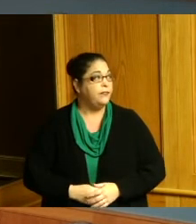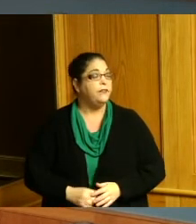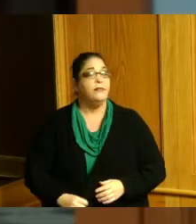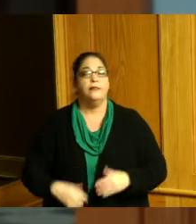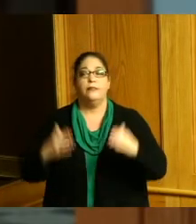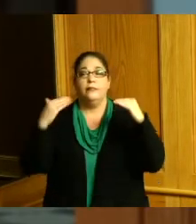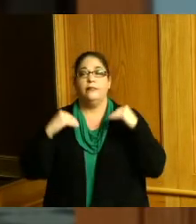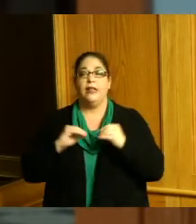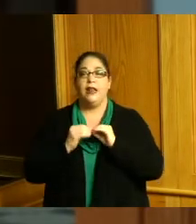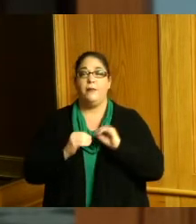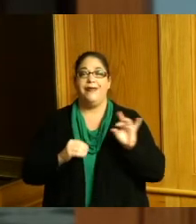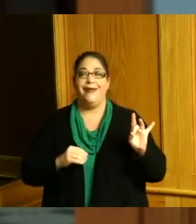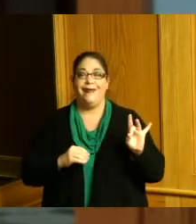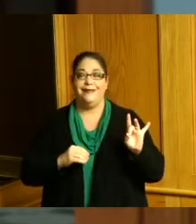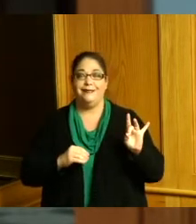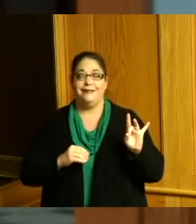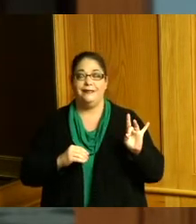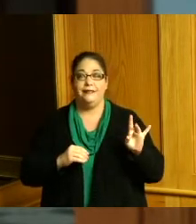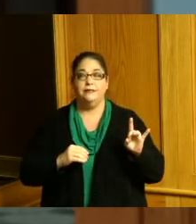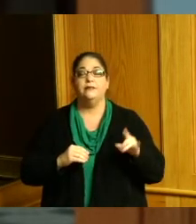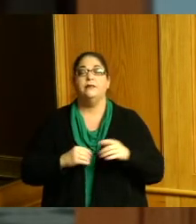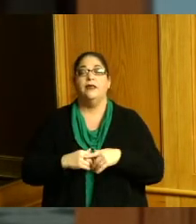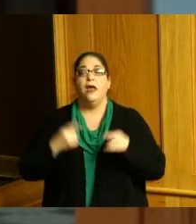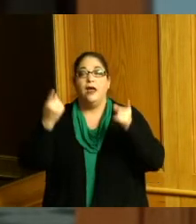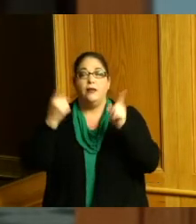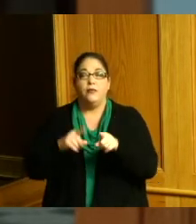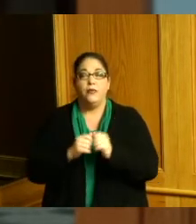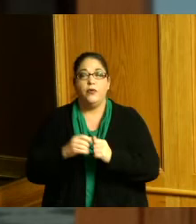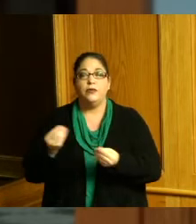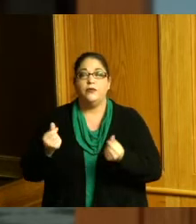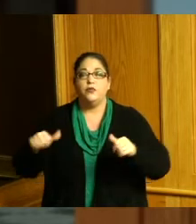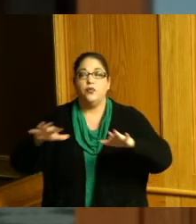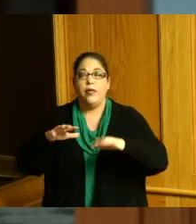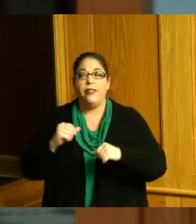eight a resolution approving an agreement with soil and materials engineering for the